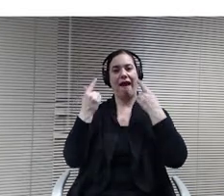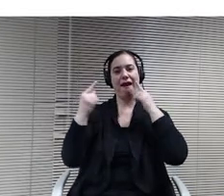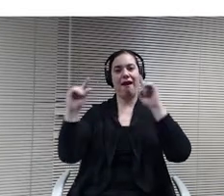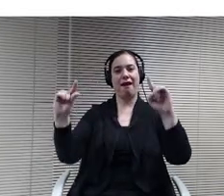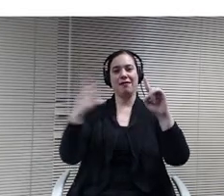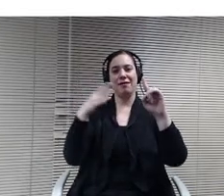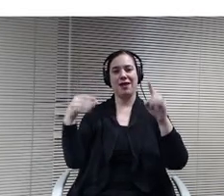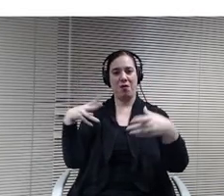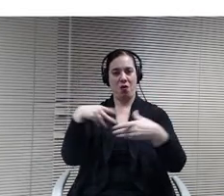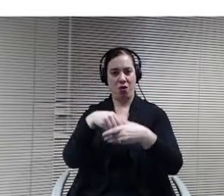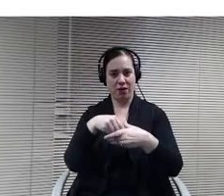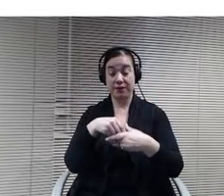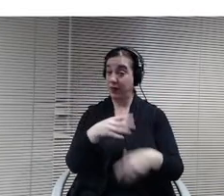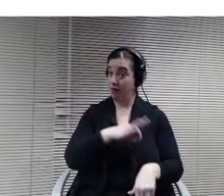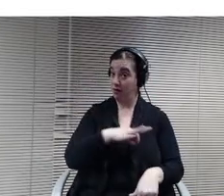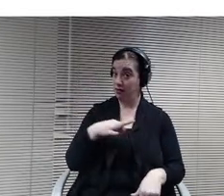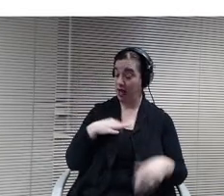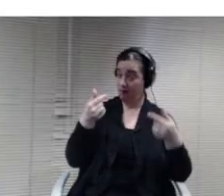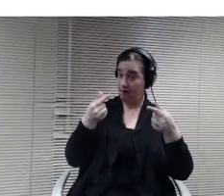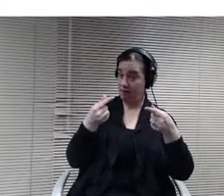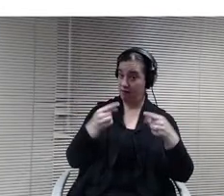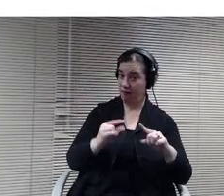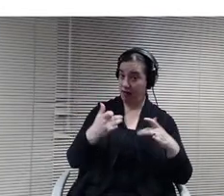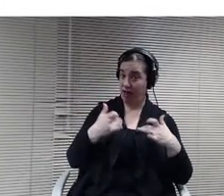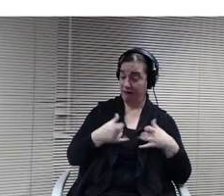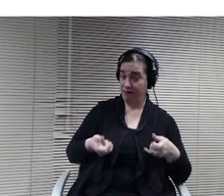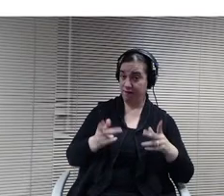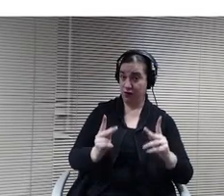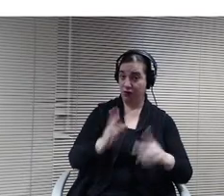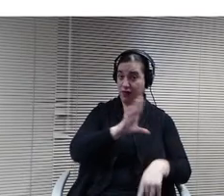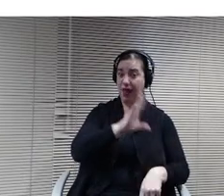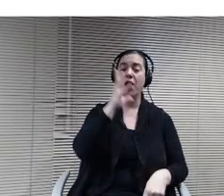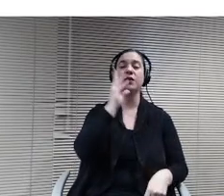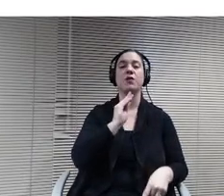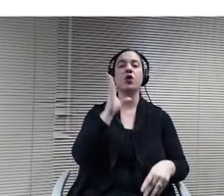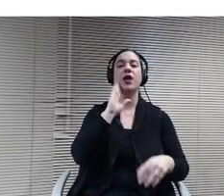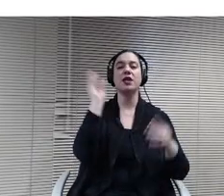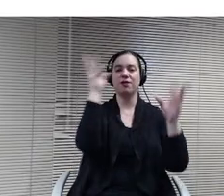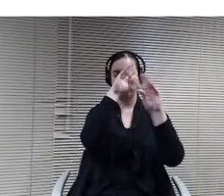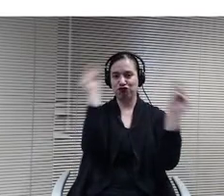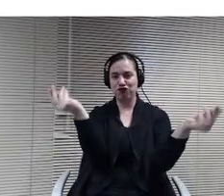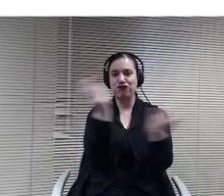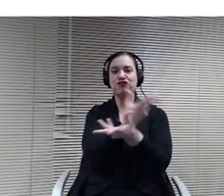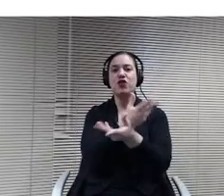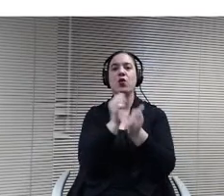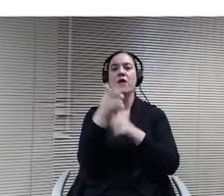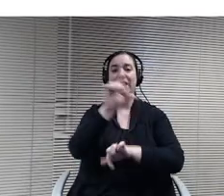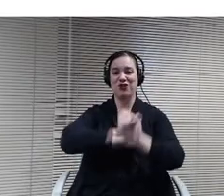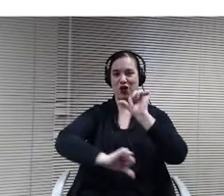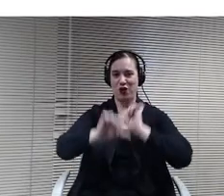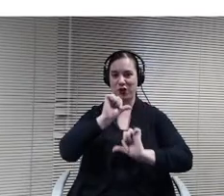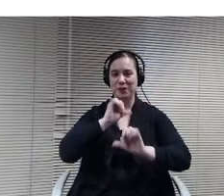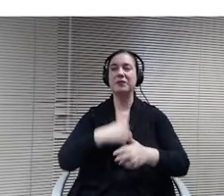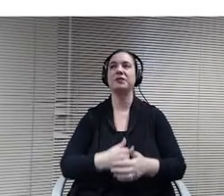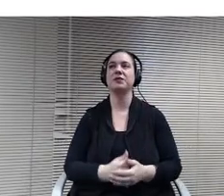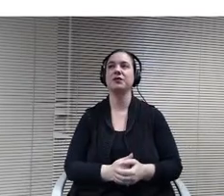share their own experiences as well with each other. Of course we look to inject additional cultural experiences